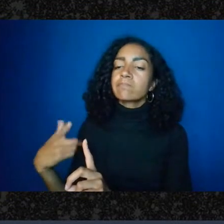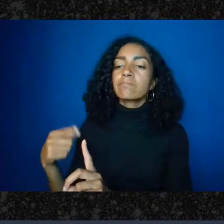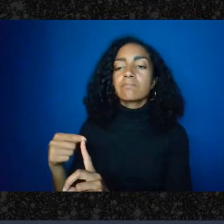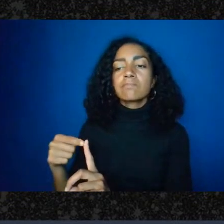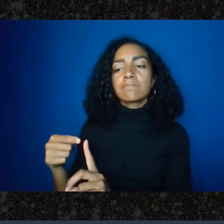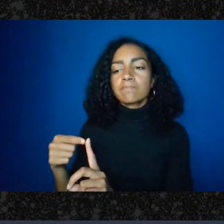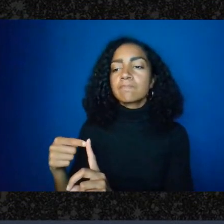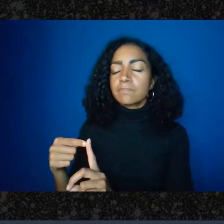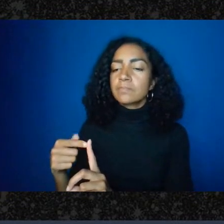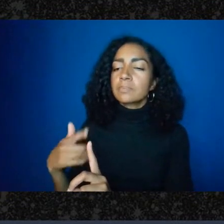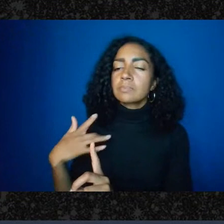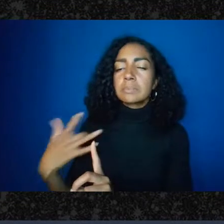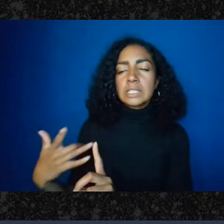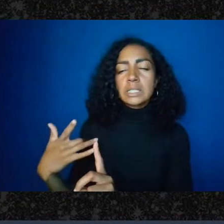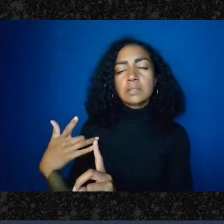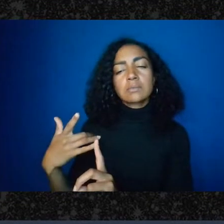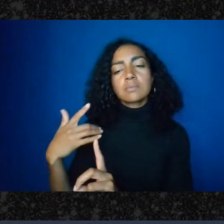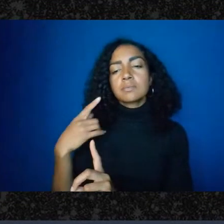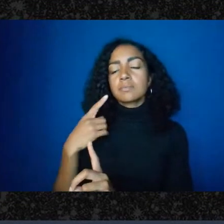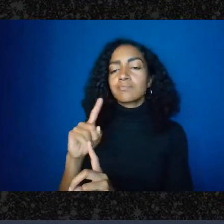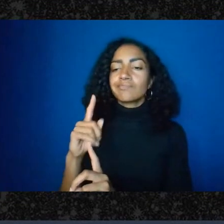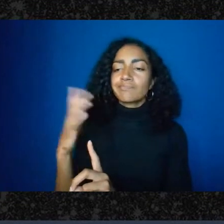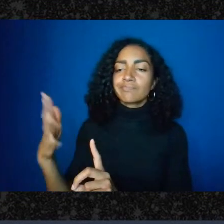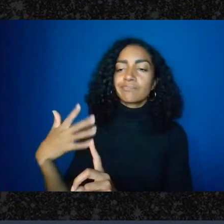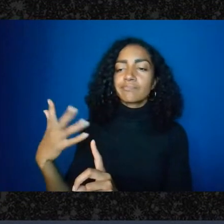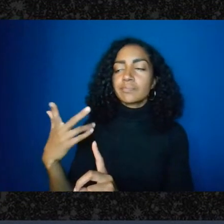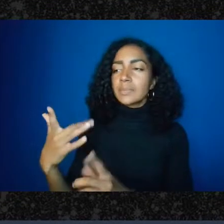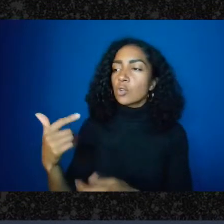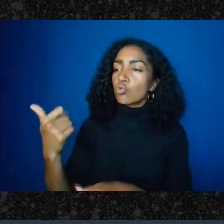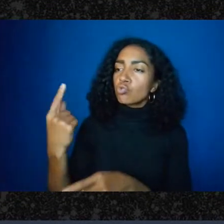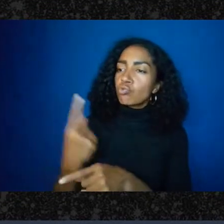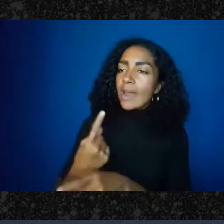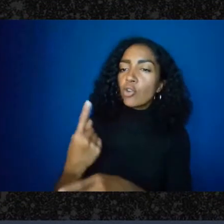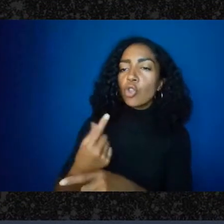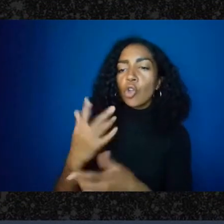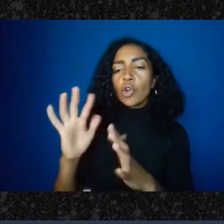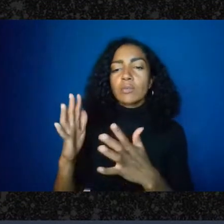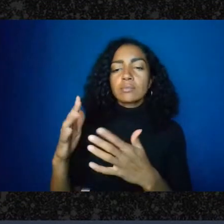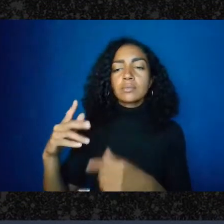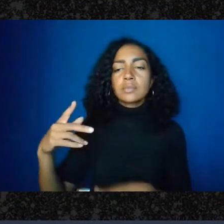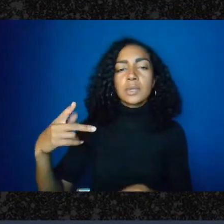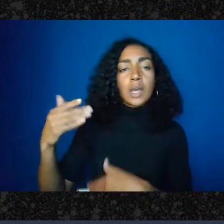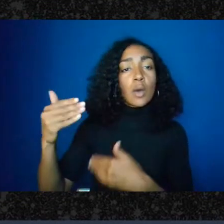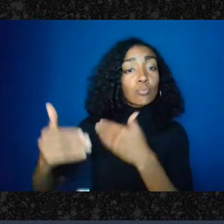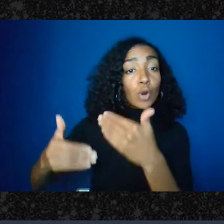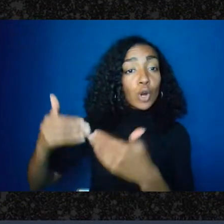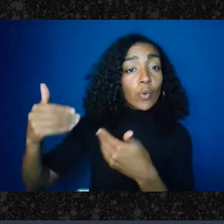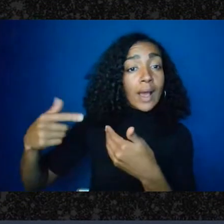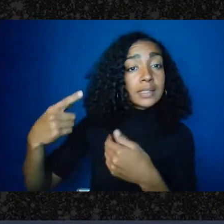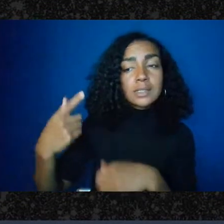regular kind of progressive as well as like, you know, right-wing groups use for